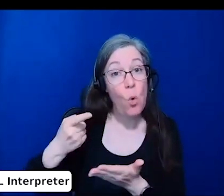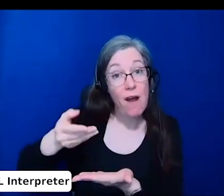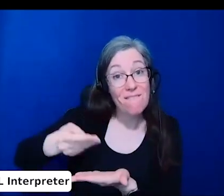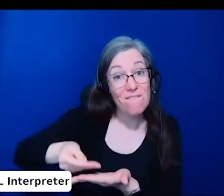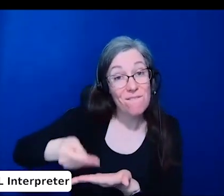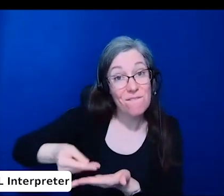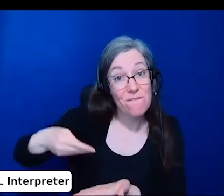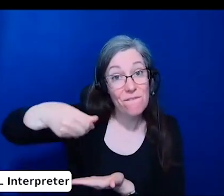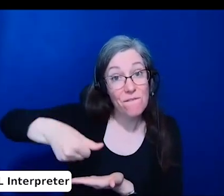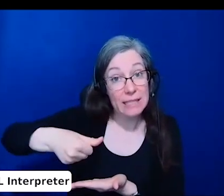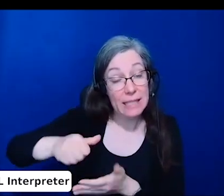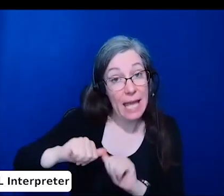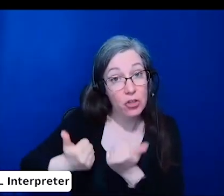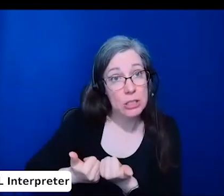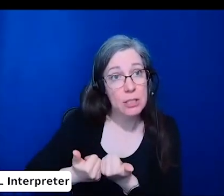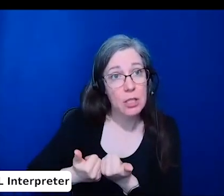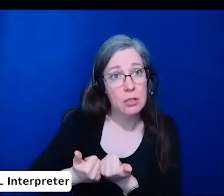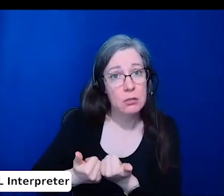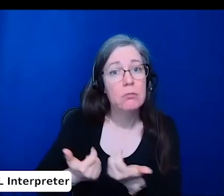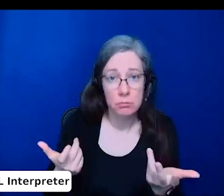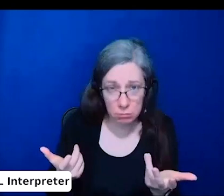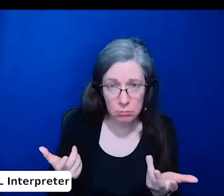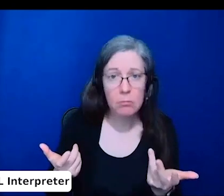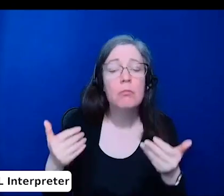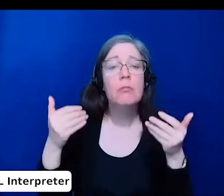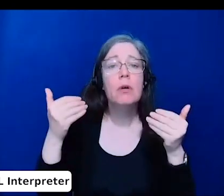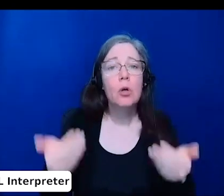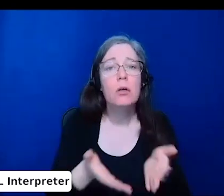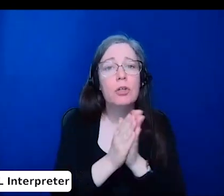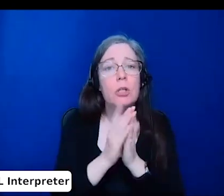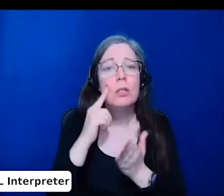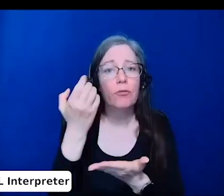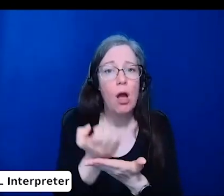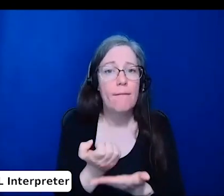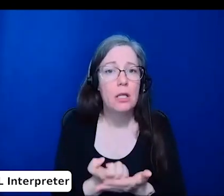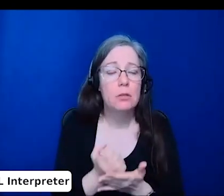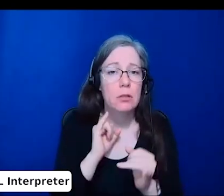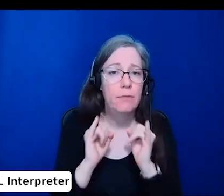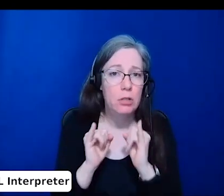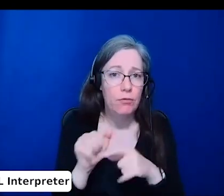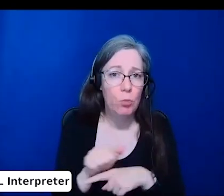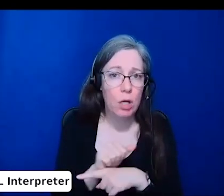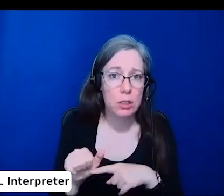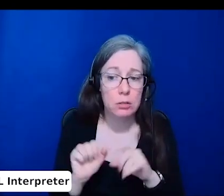of implementation of these interview practices.